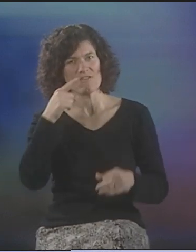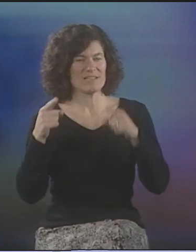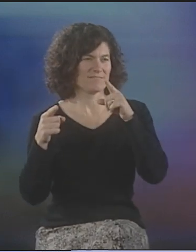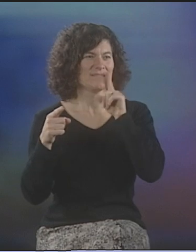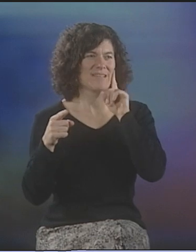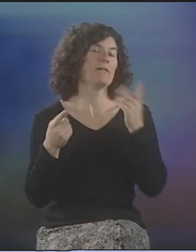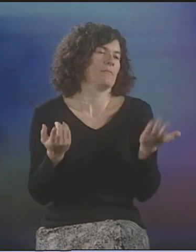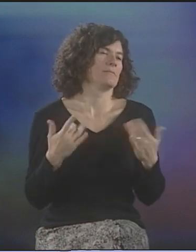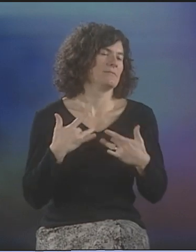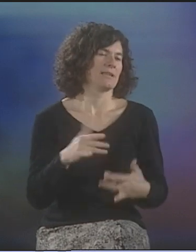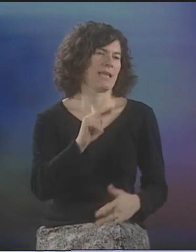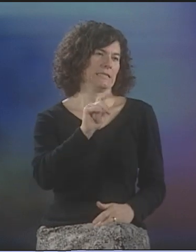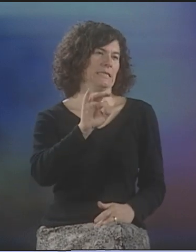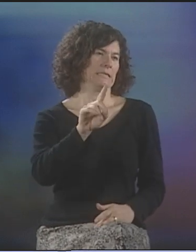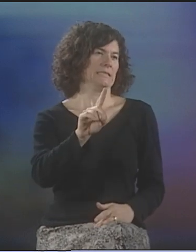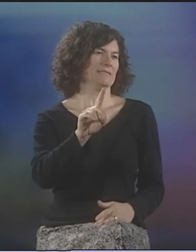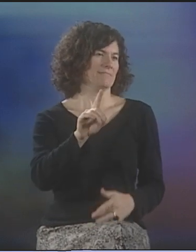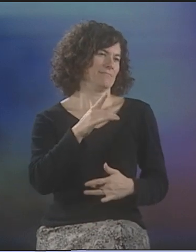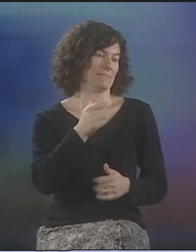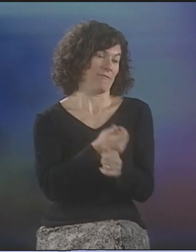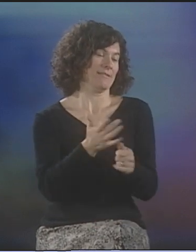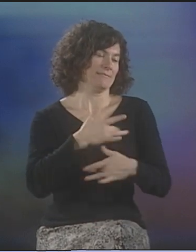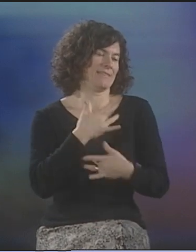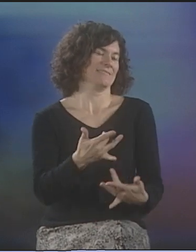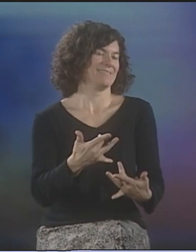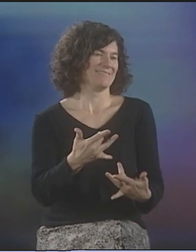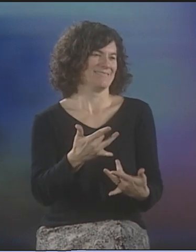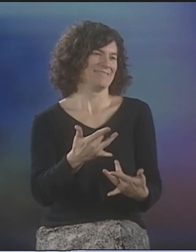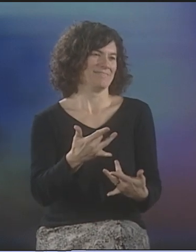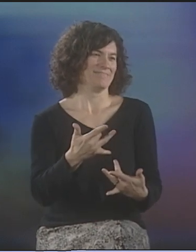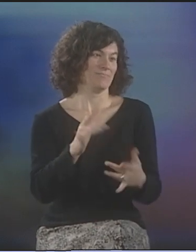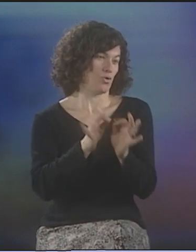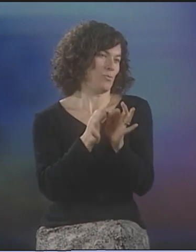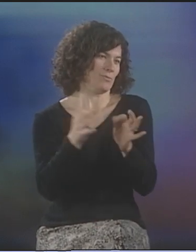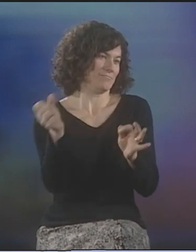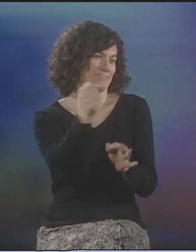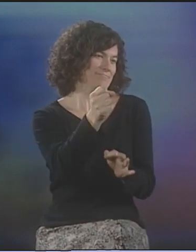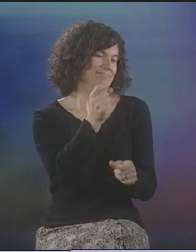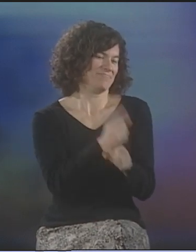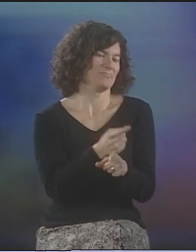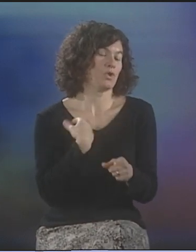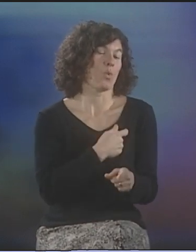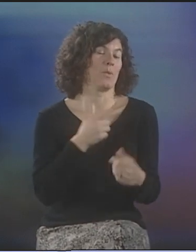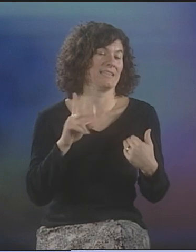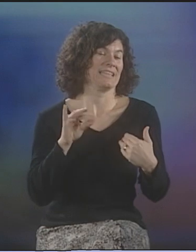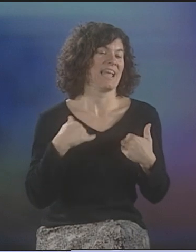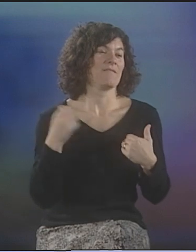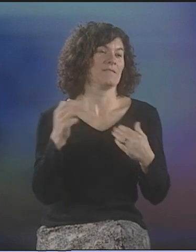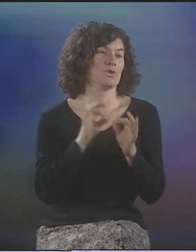HEARING OR DEAF, WHATEVER. SO, I DID DO THAT, SO, I WAS INTERPRETING IN THAT PARTICULAR SITUATION.